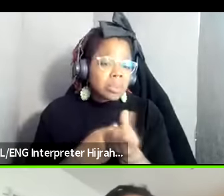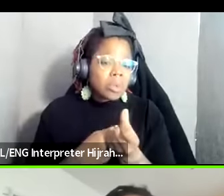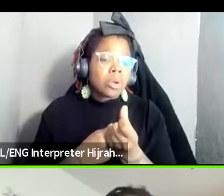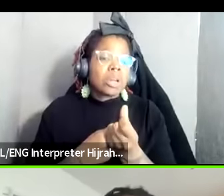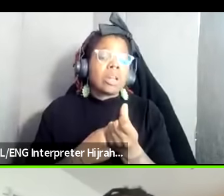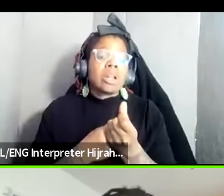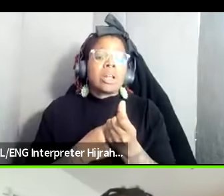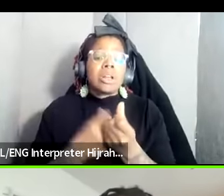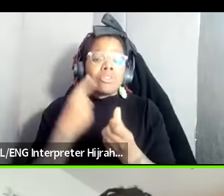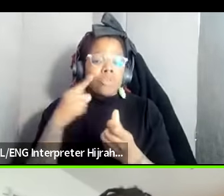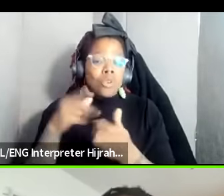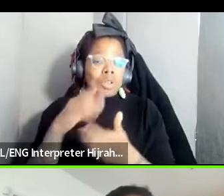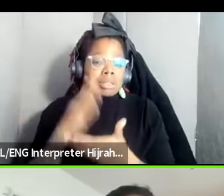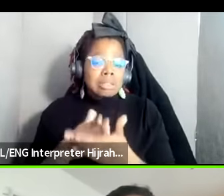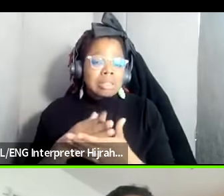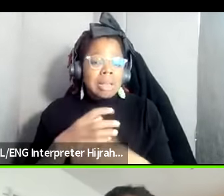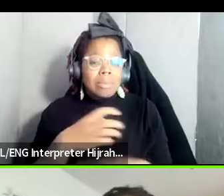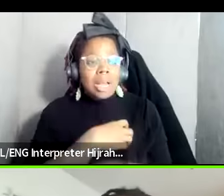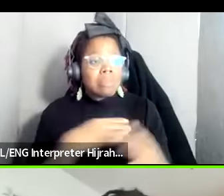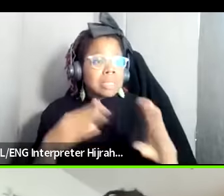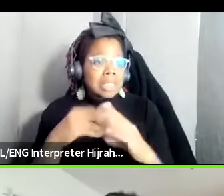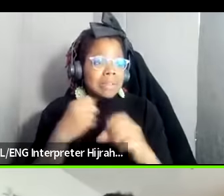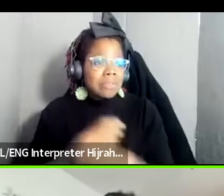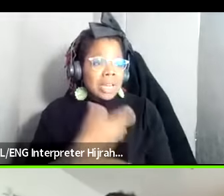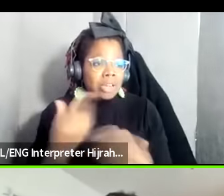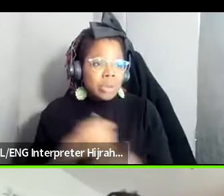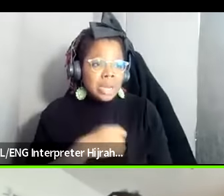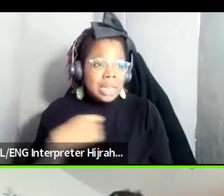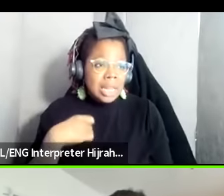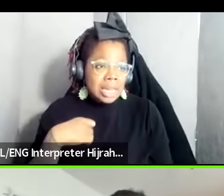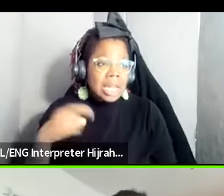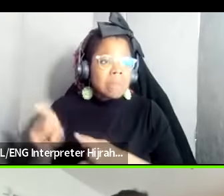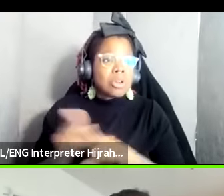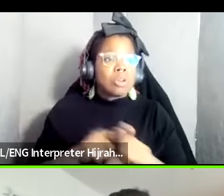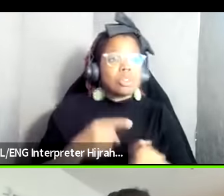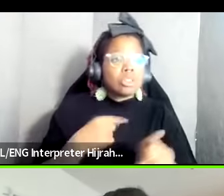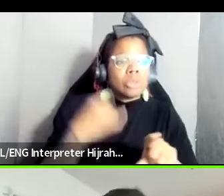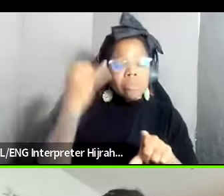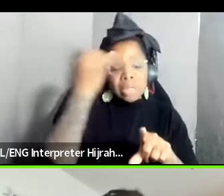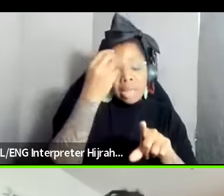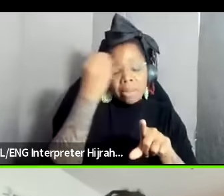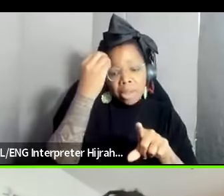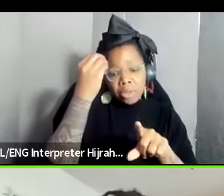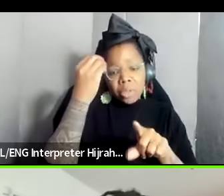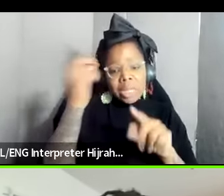the stop cop City fight here in Atlanta but are also thinking about you know these issues of uh